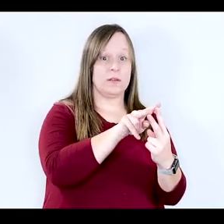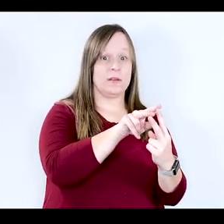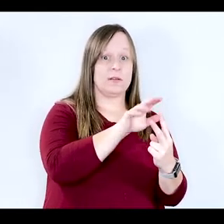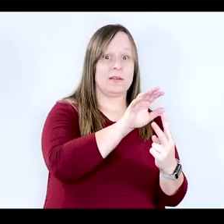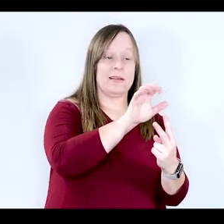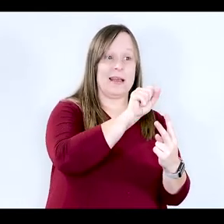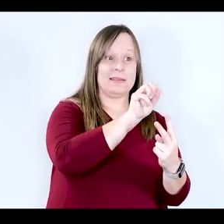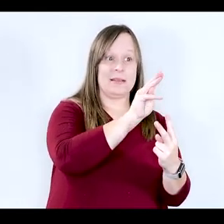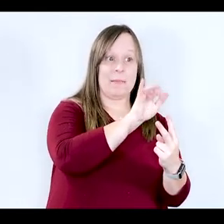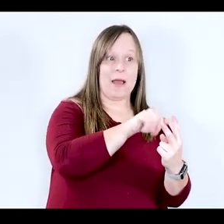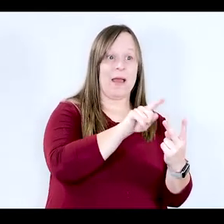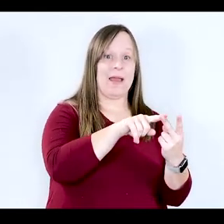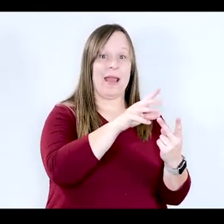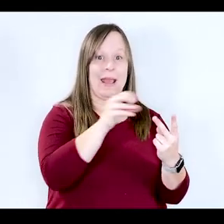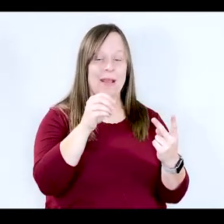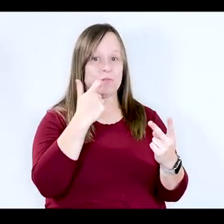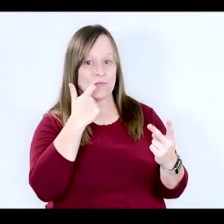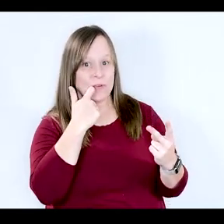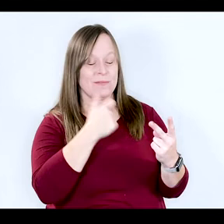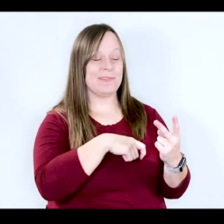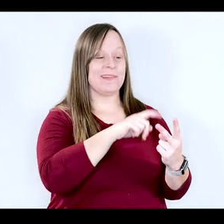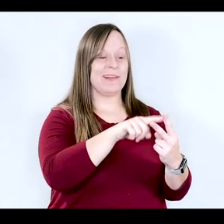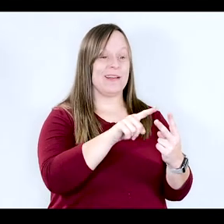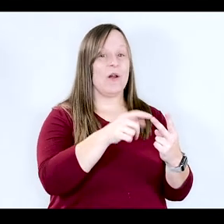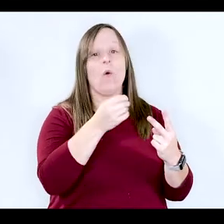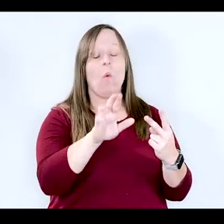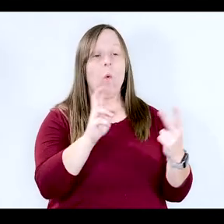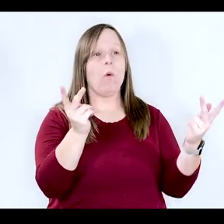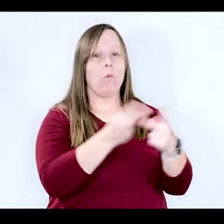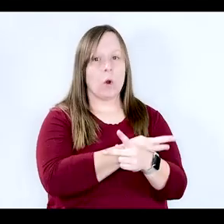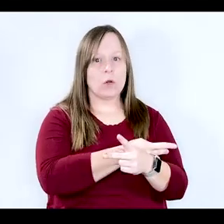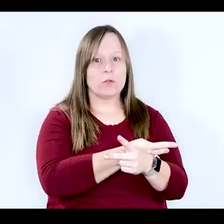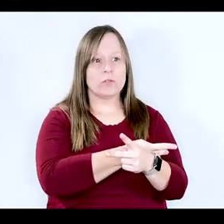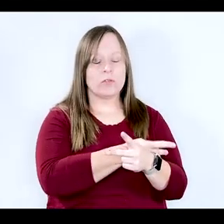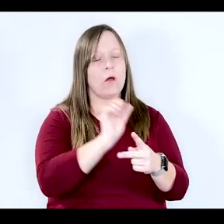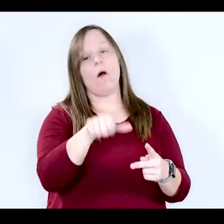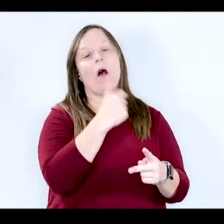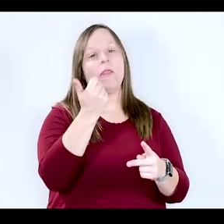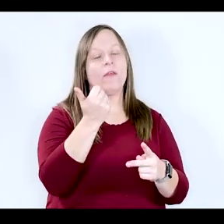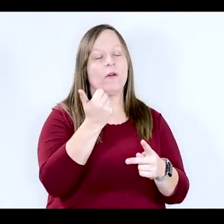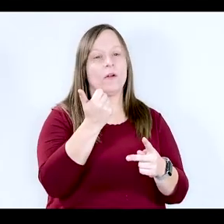both mental illness and substance abuse or it can exacerbate other coexisting